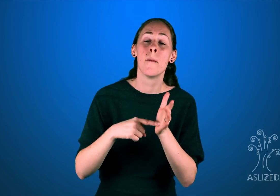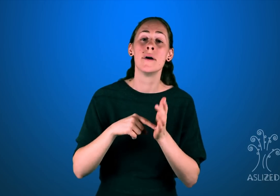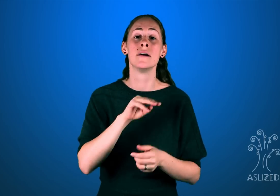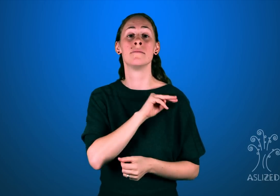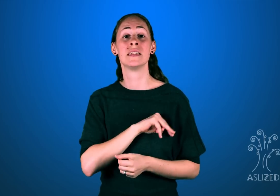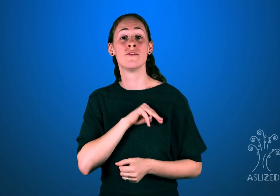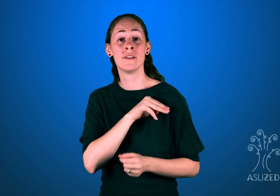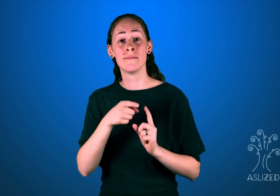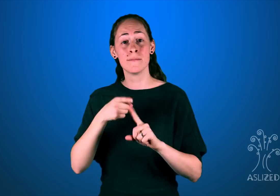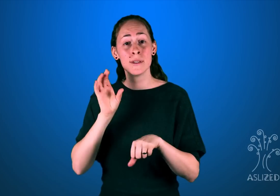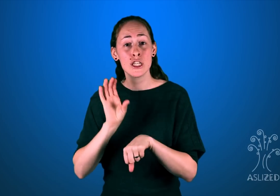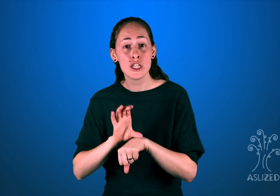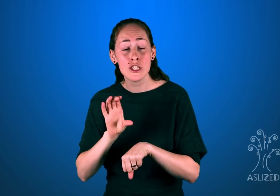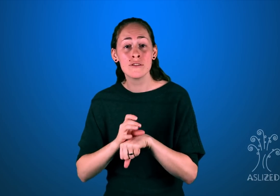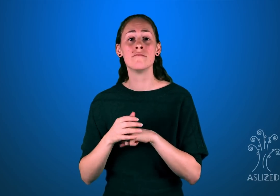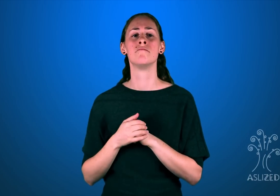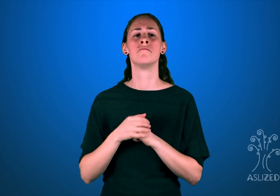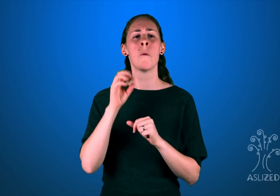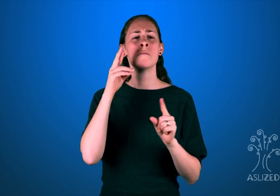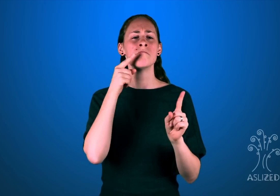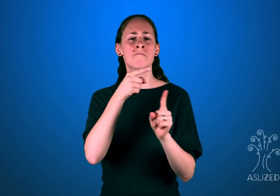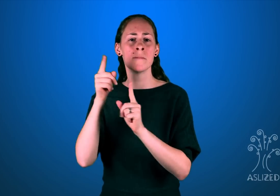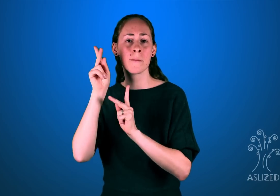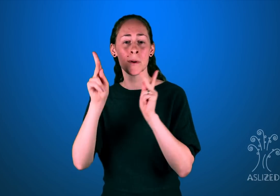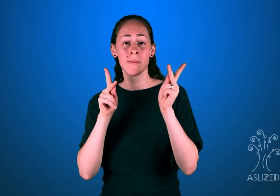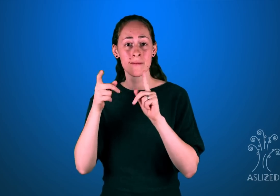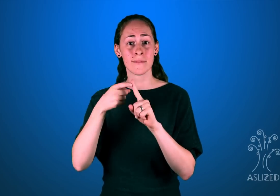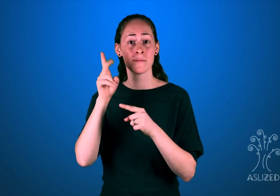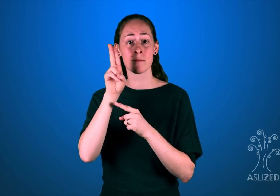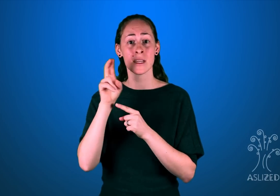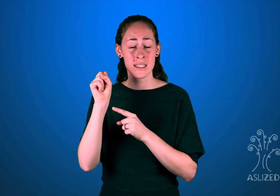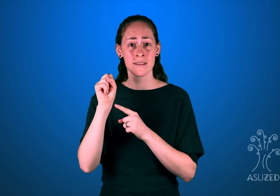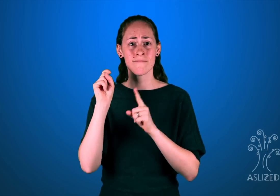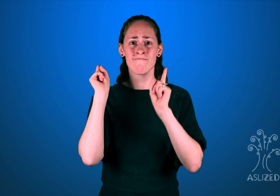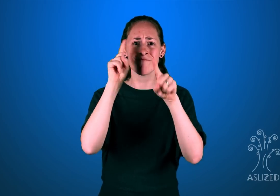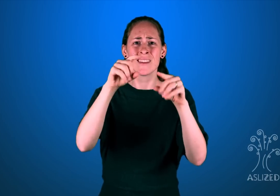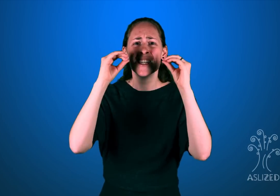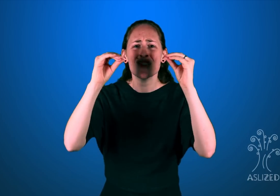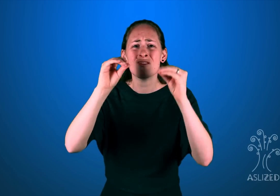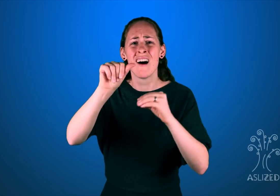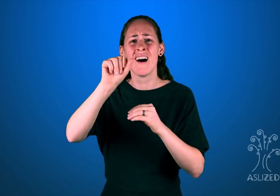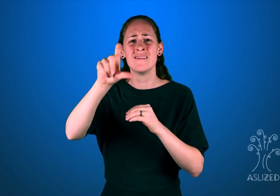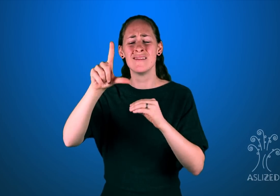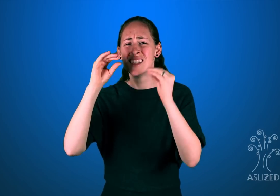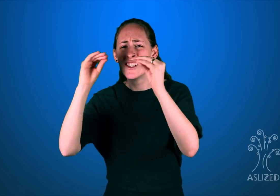For example, missionaries from church recruit people from the US to go to other countries to teach ASL.